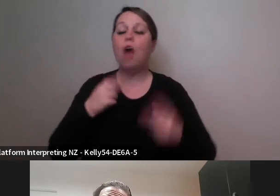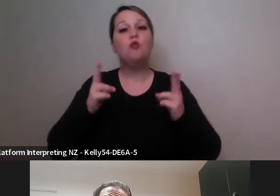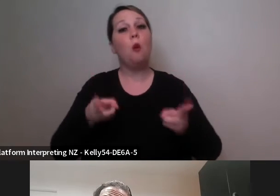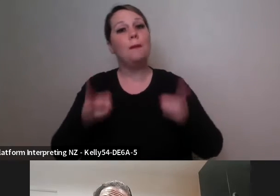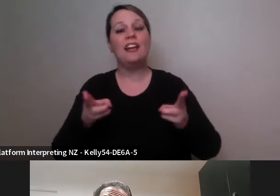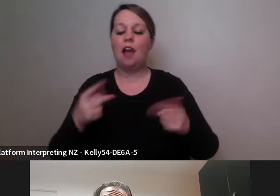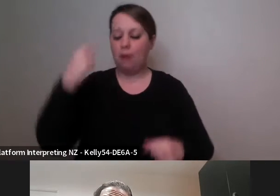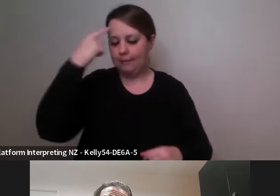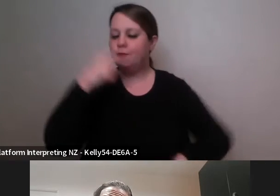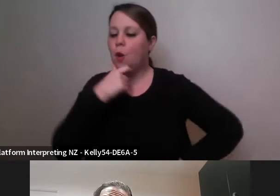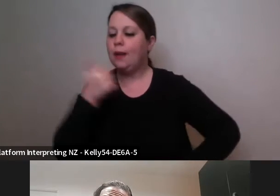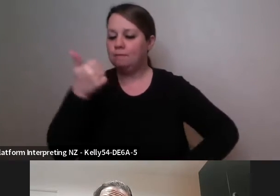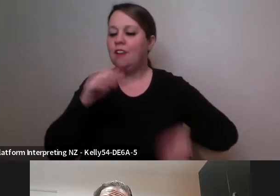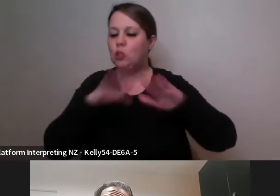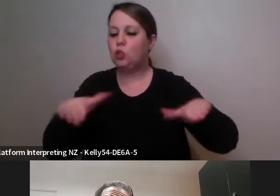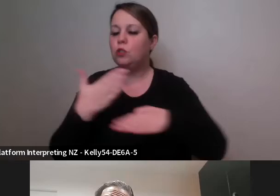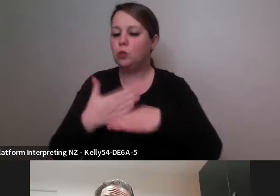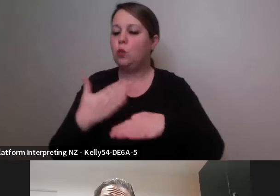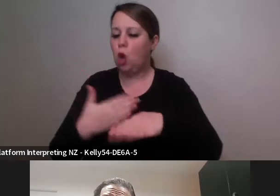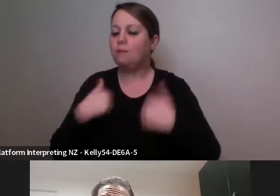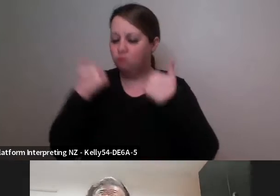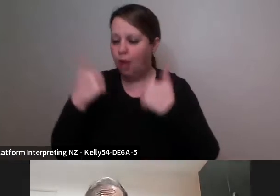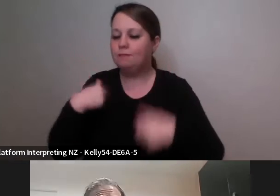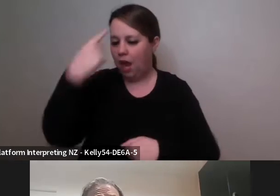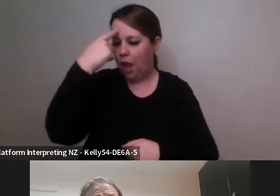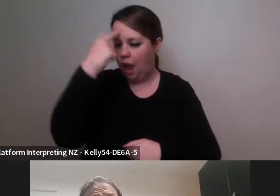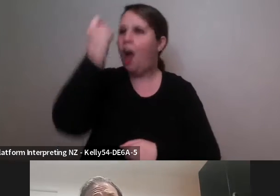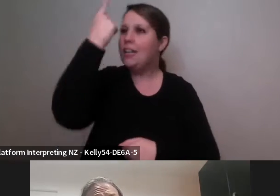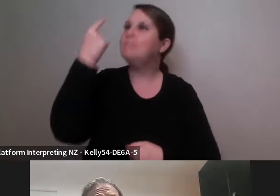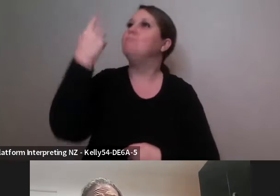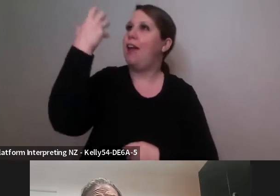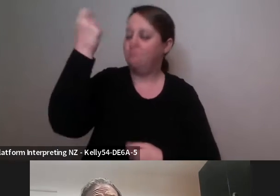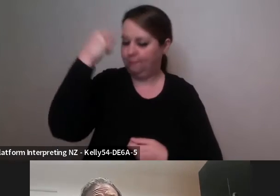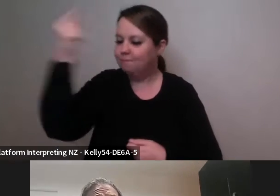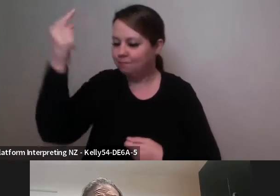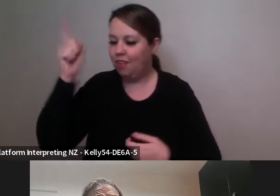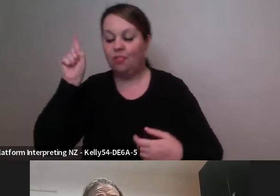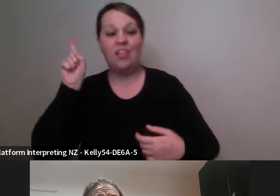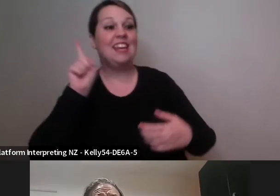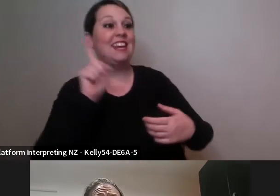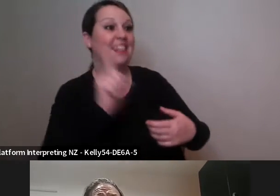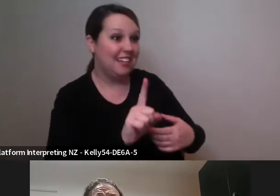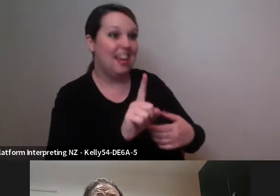children's work but it's not really until I until I work and develop the idea with other people that